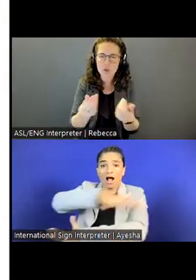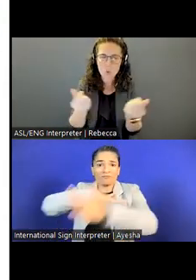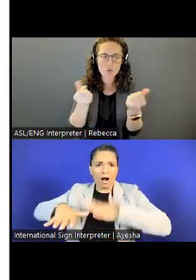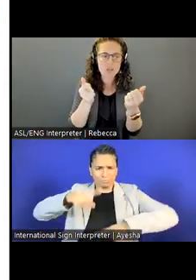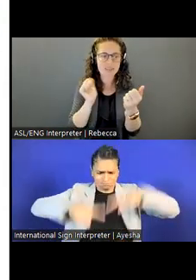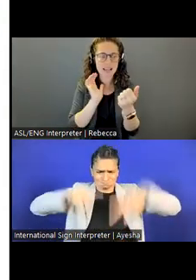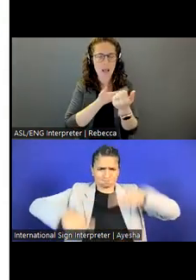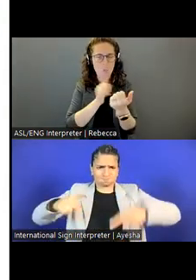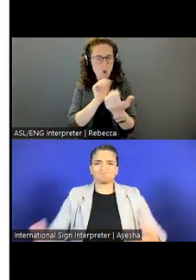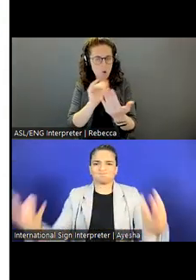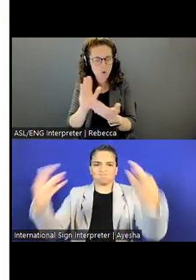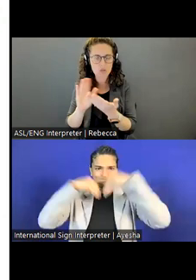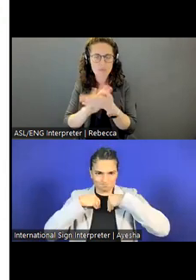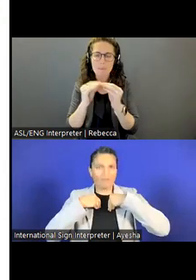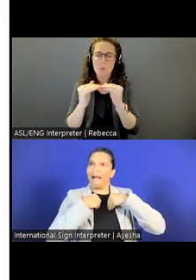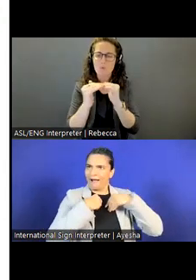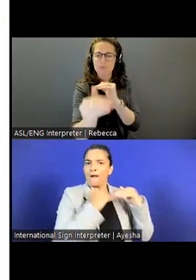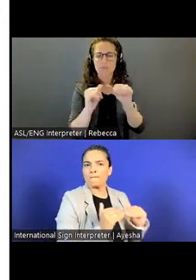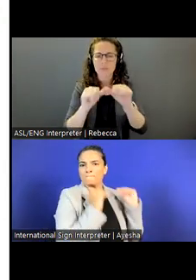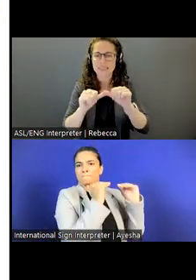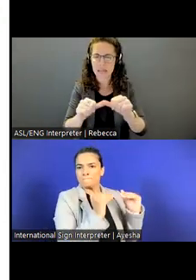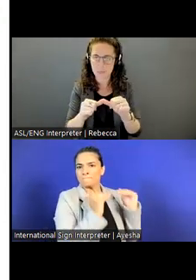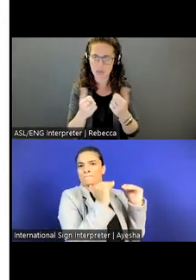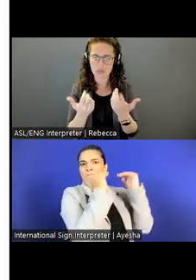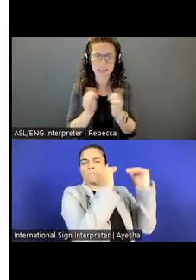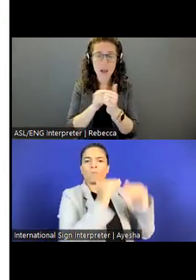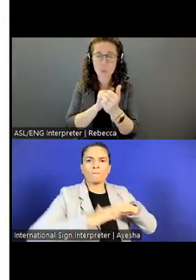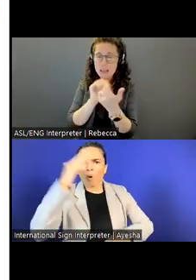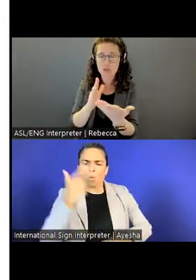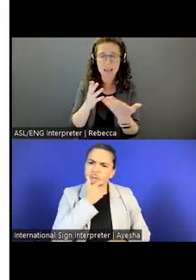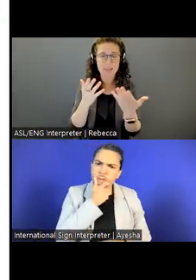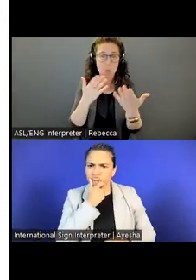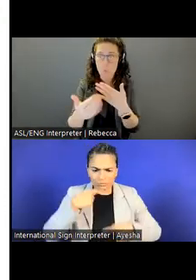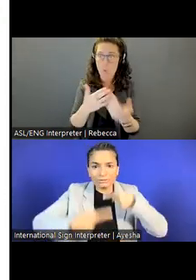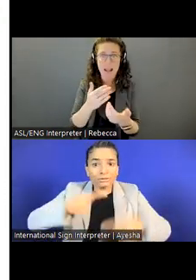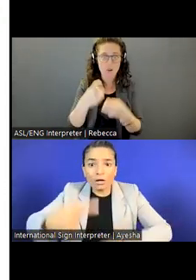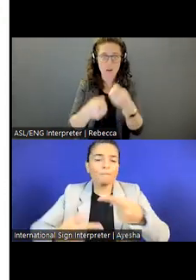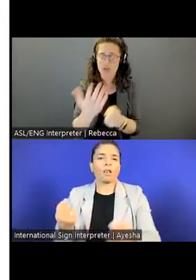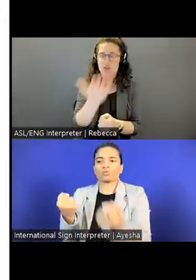to figuring out how to address whatever issue it is that we're trying to solve.